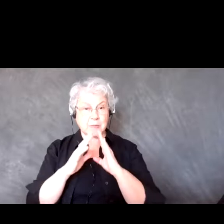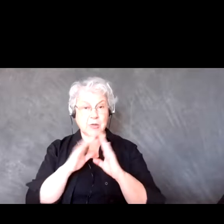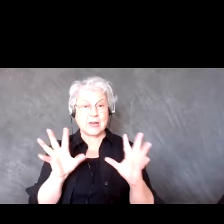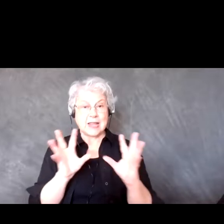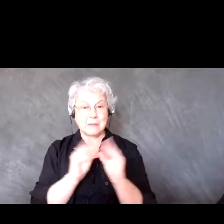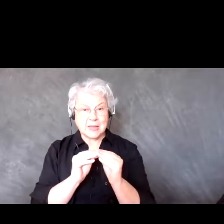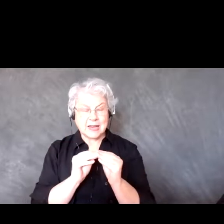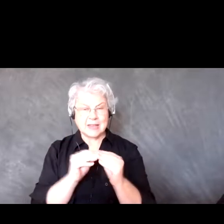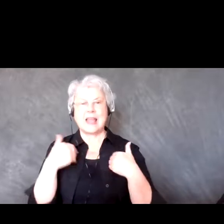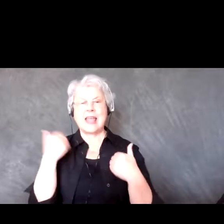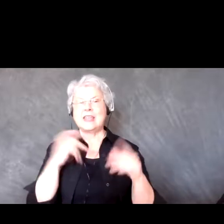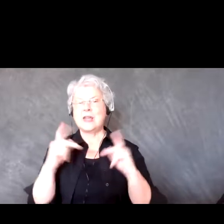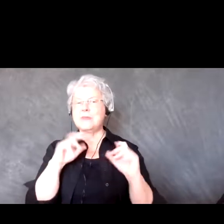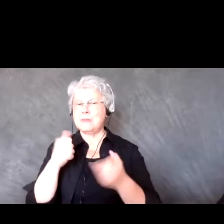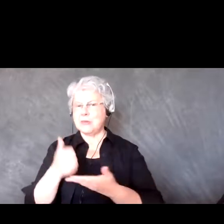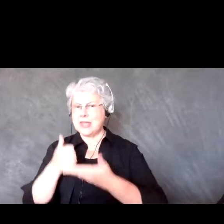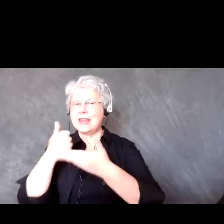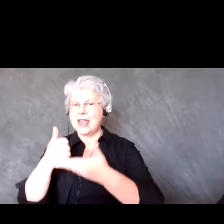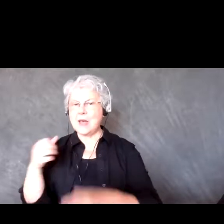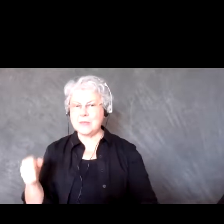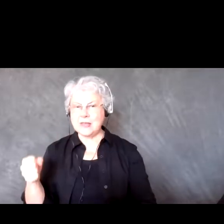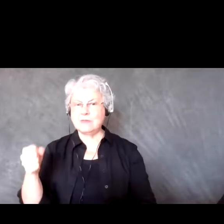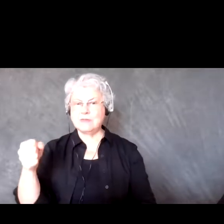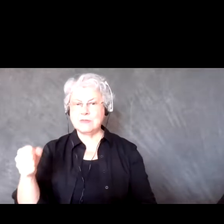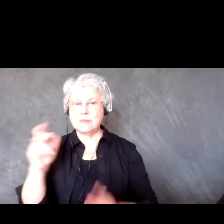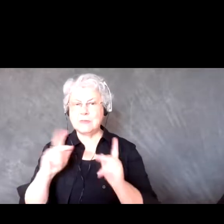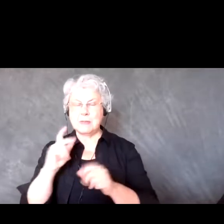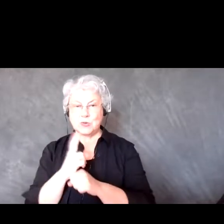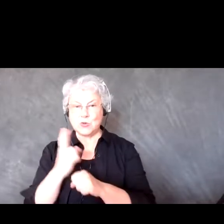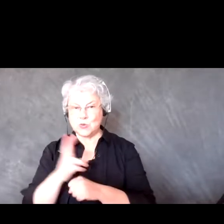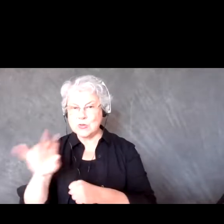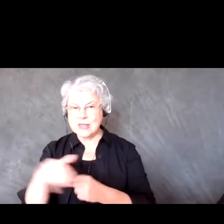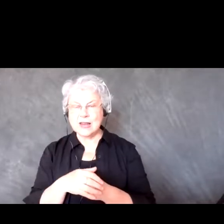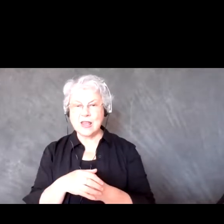able to help the elders. They are actually using the rented or bought tablets, bringing them to